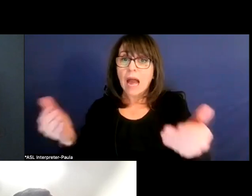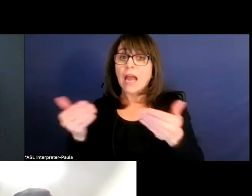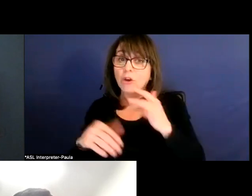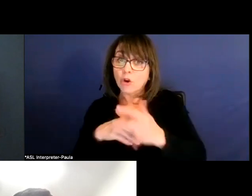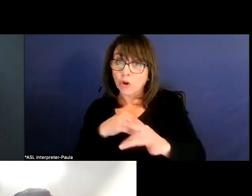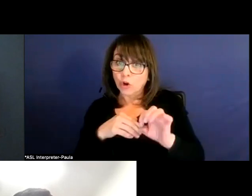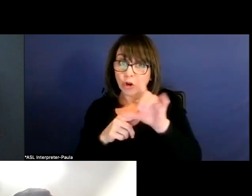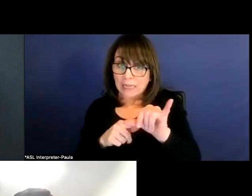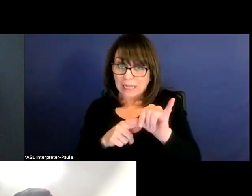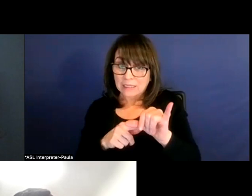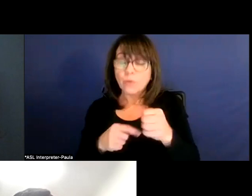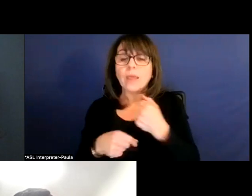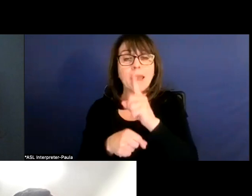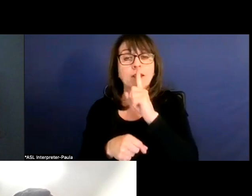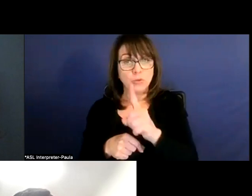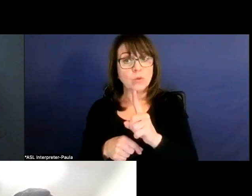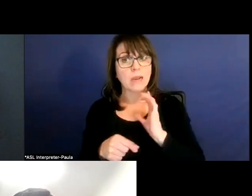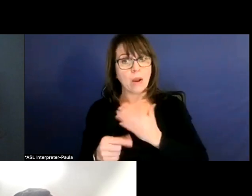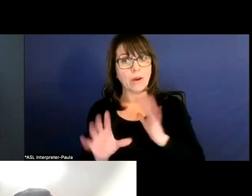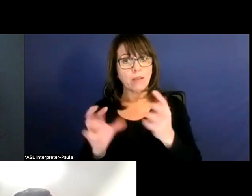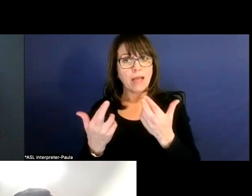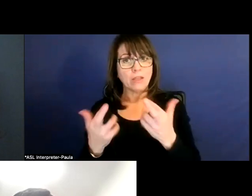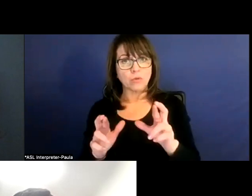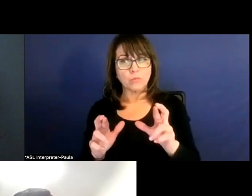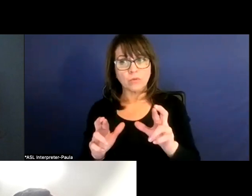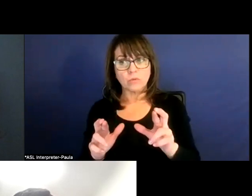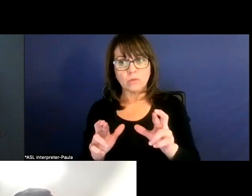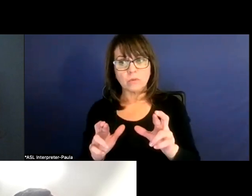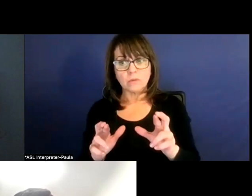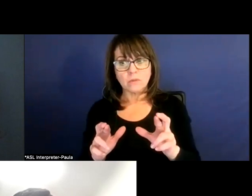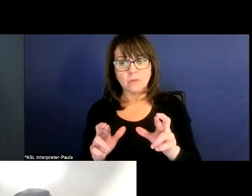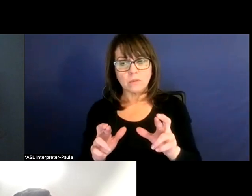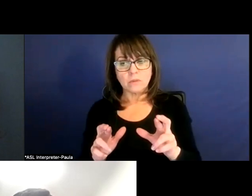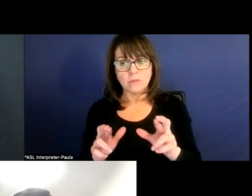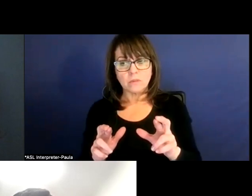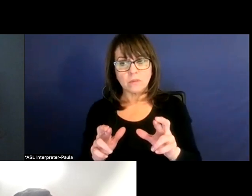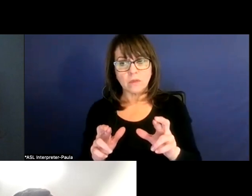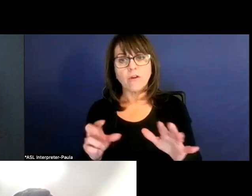so we can ensure again that our classrooms are fully non-funded,